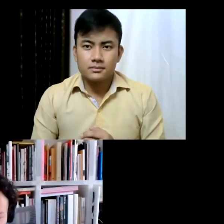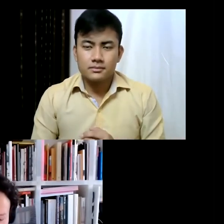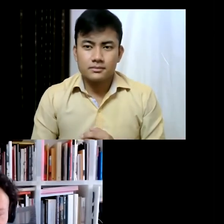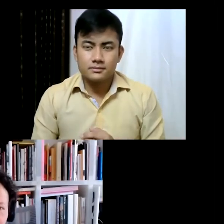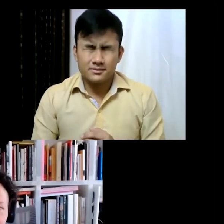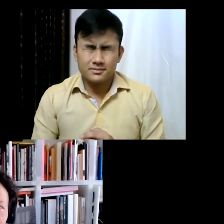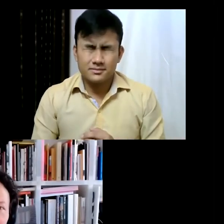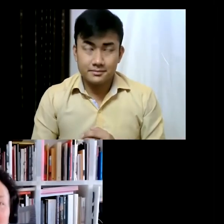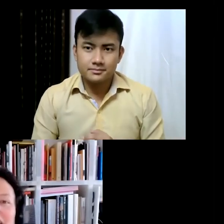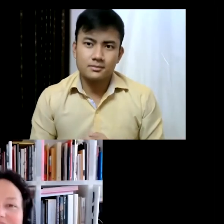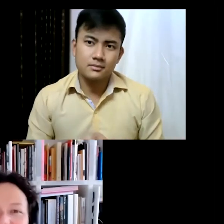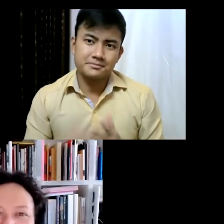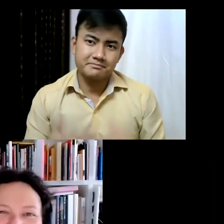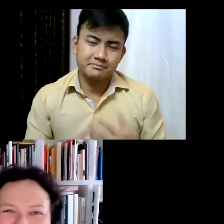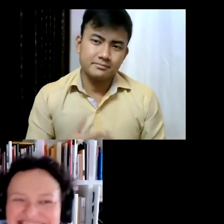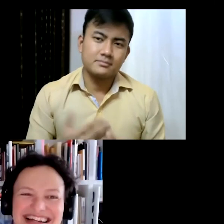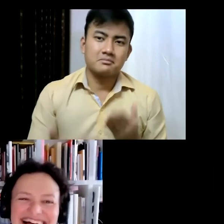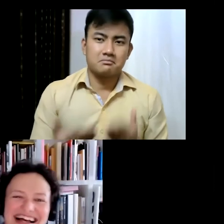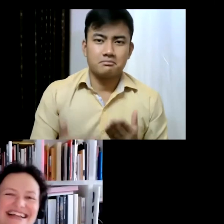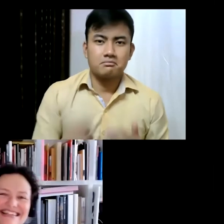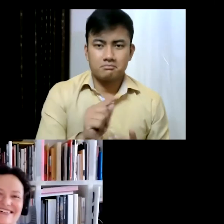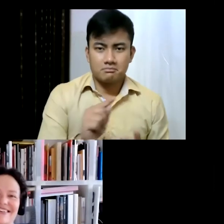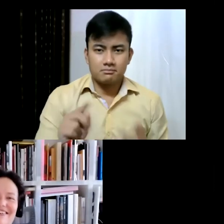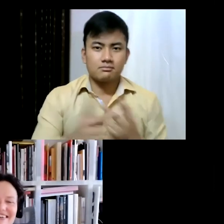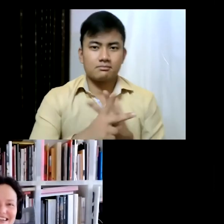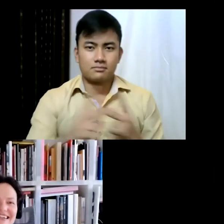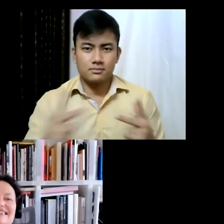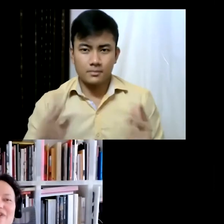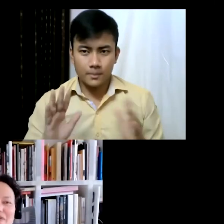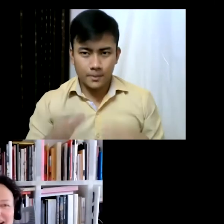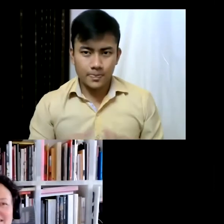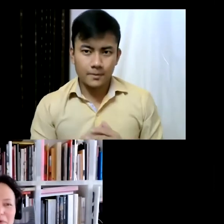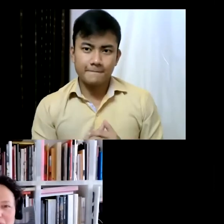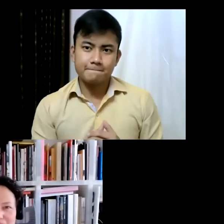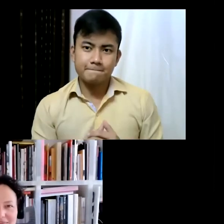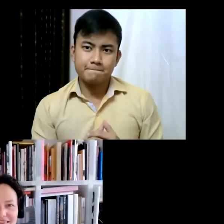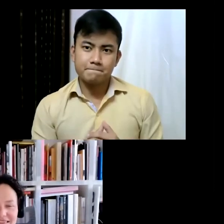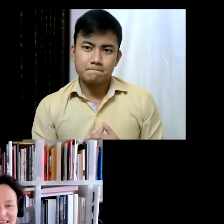just a question of the water is different, and so there is no way unless you import